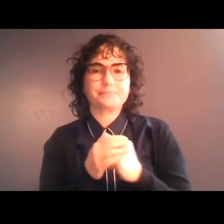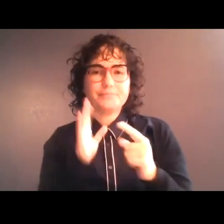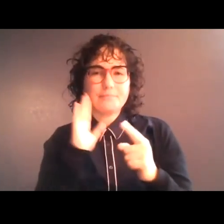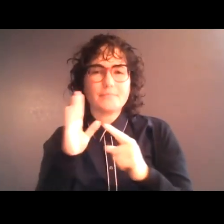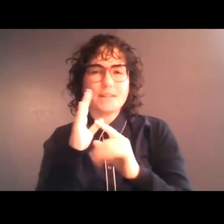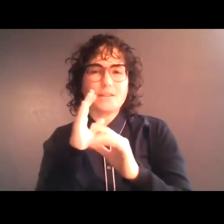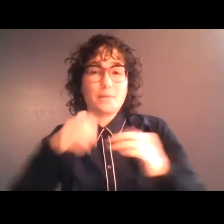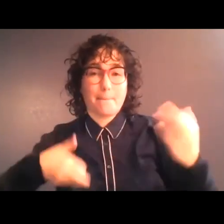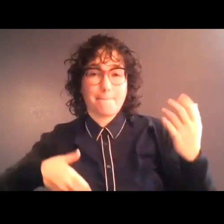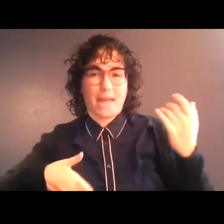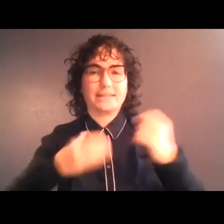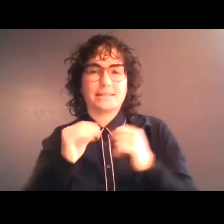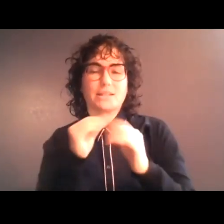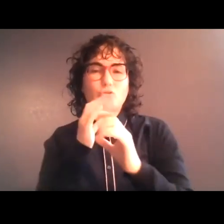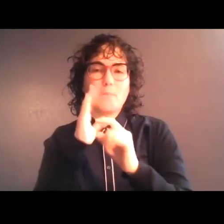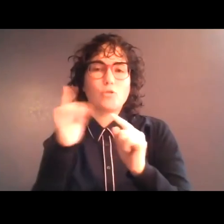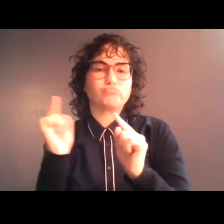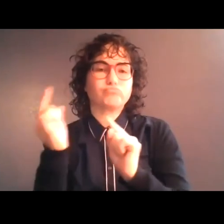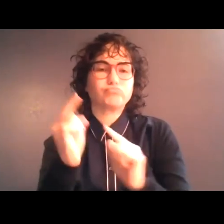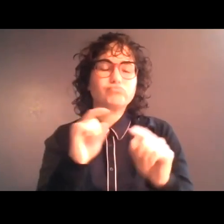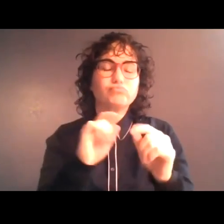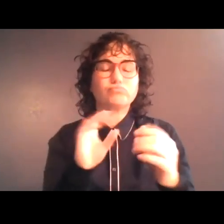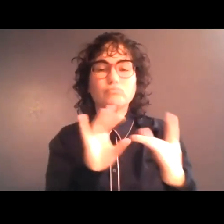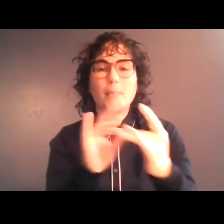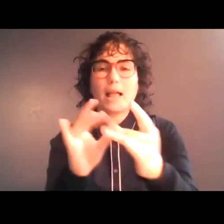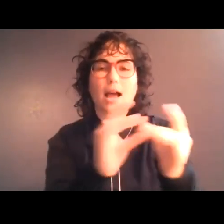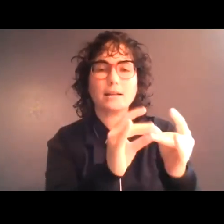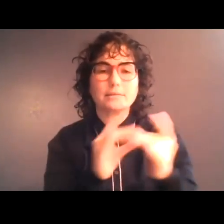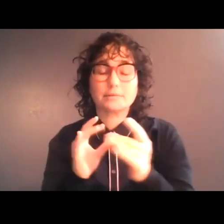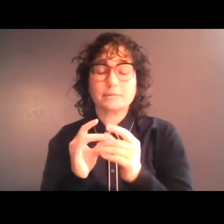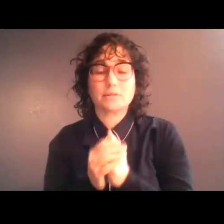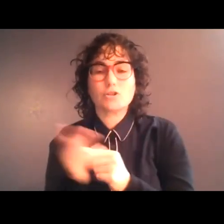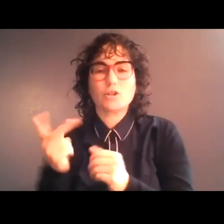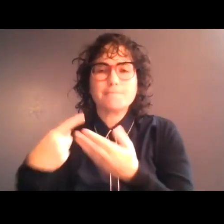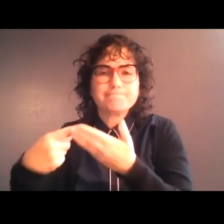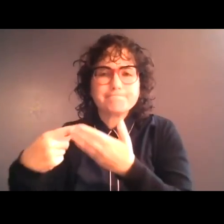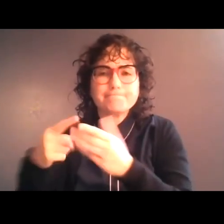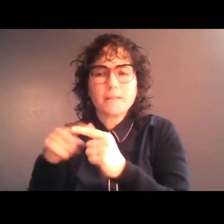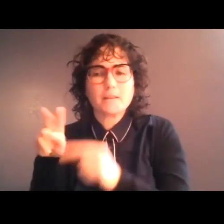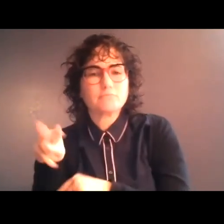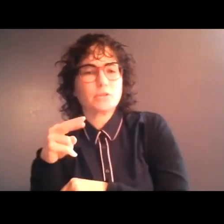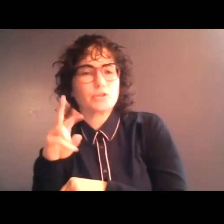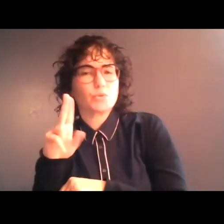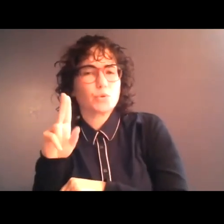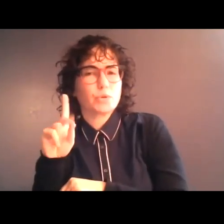things down around the stage, plugging in cables. They confer for a second, then, look to Rudak. >> CASSANDRA (as bandmate): Hey Rudak! What's